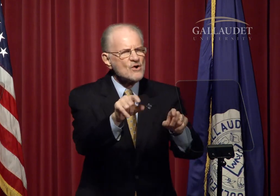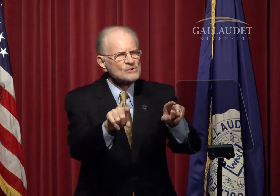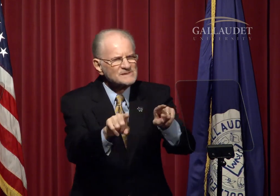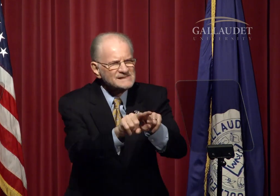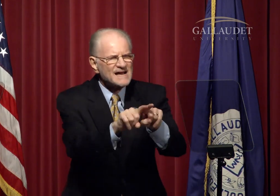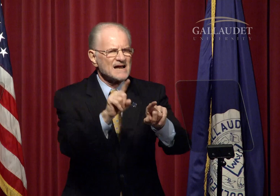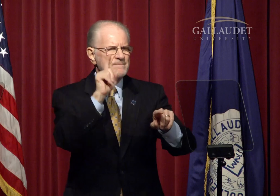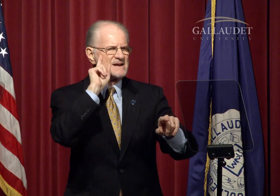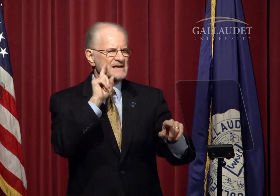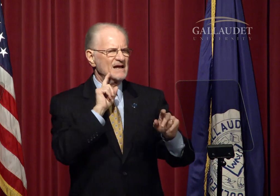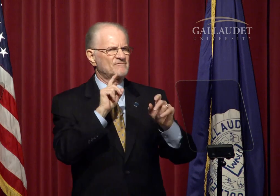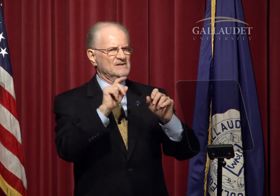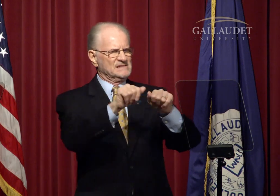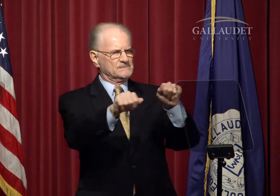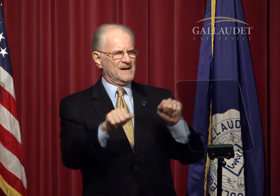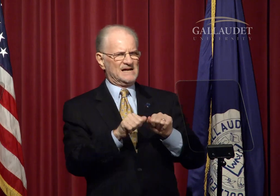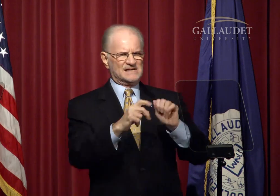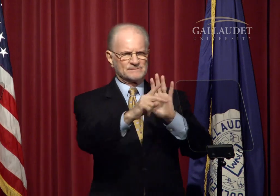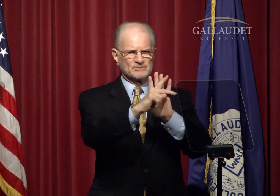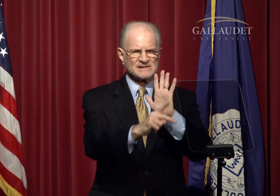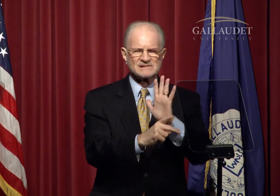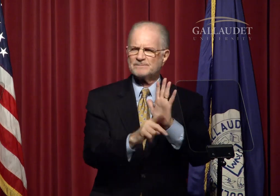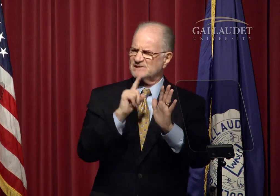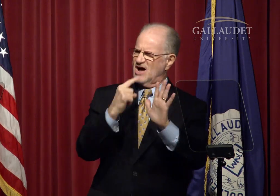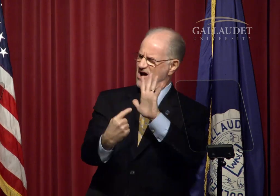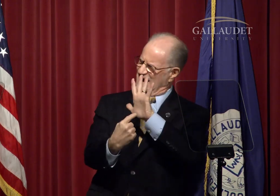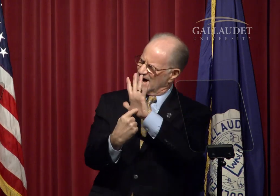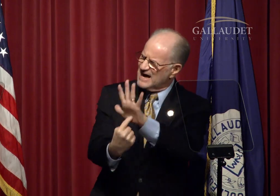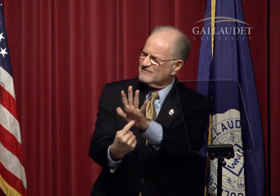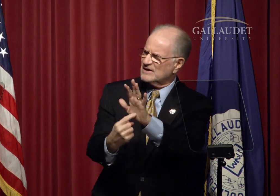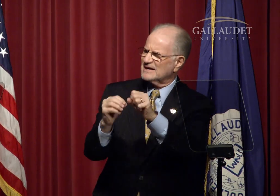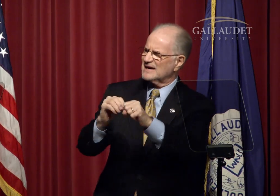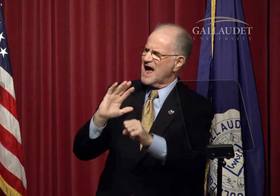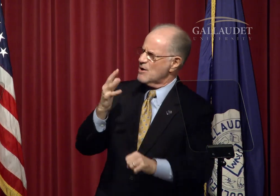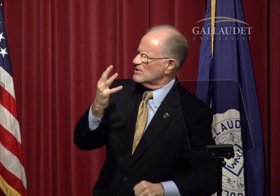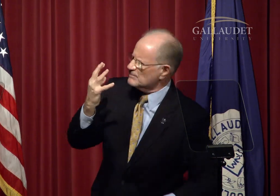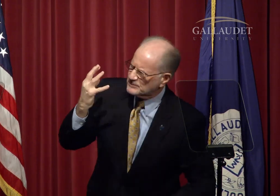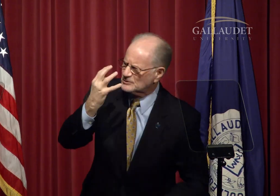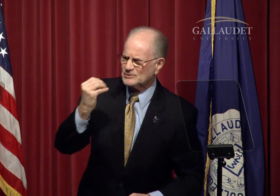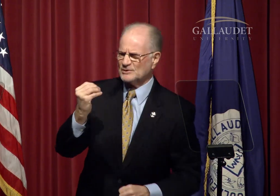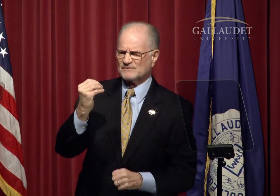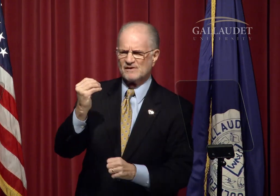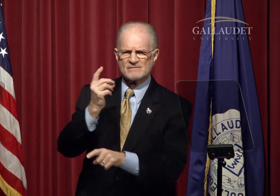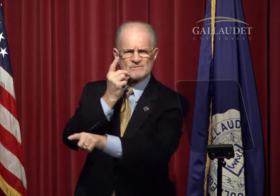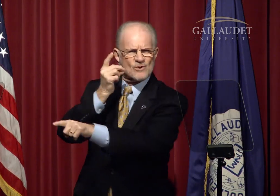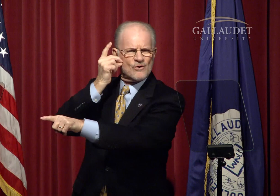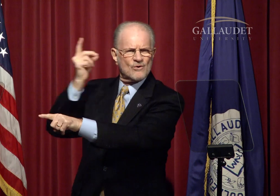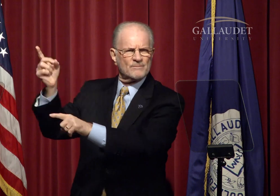Those same DeafSpace principles are evident